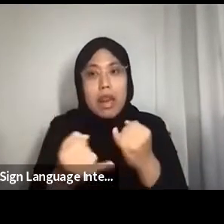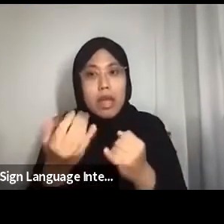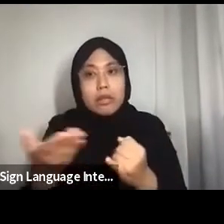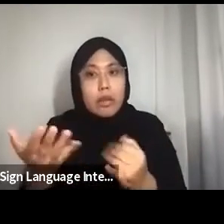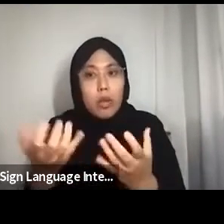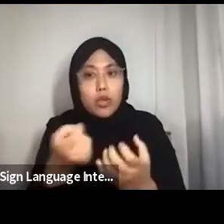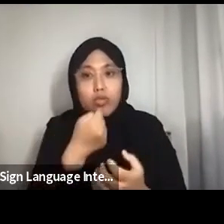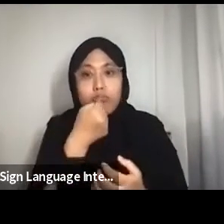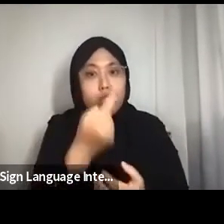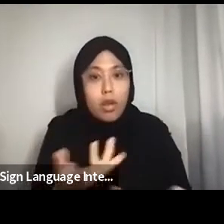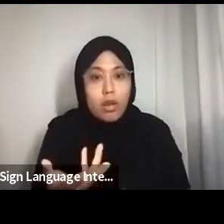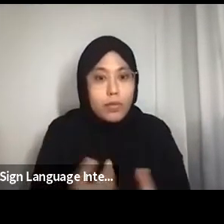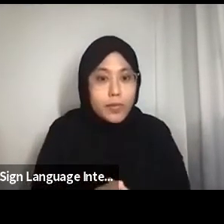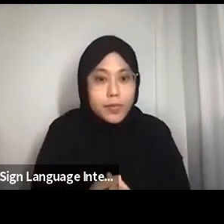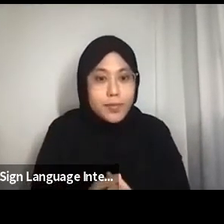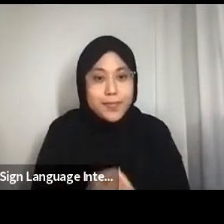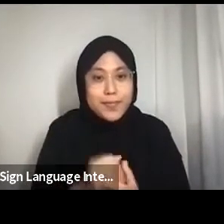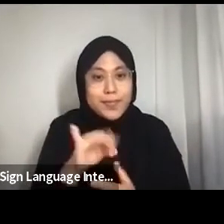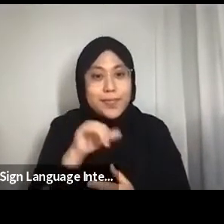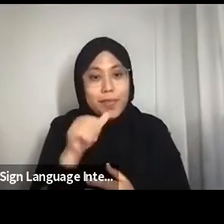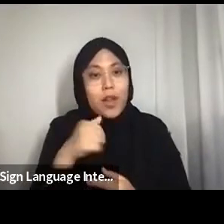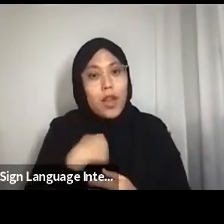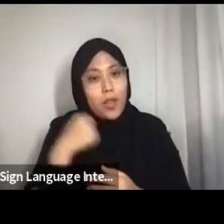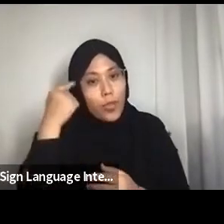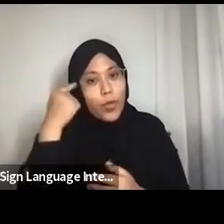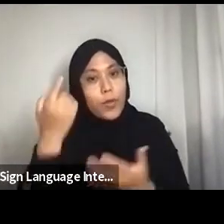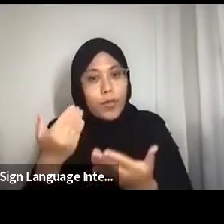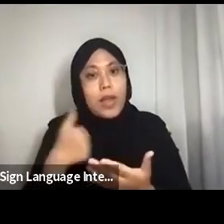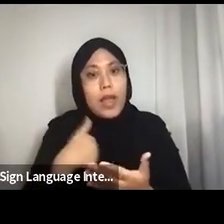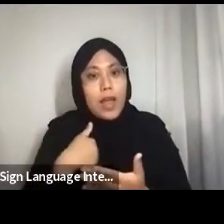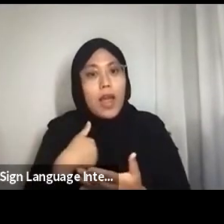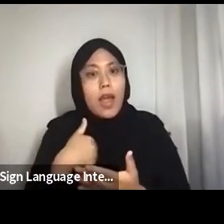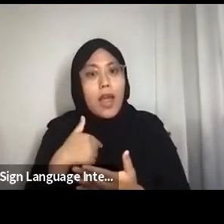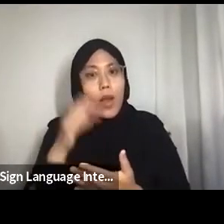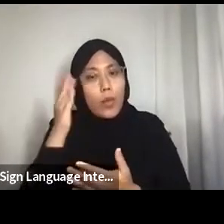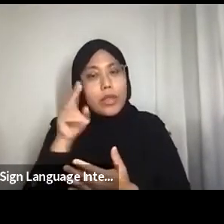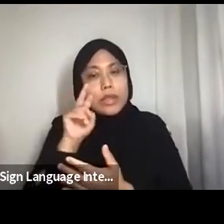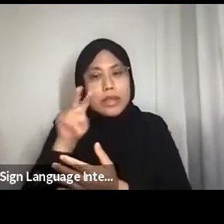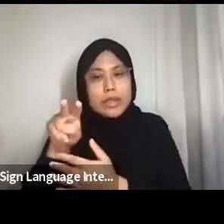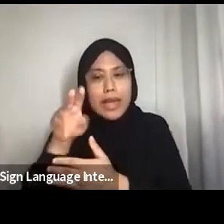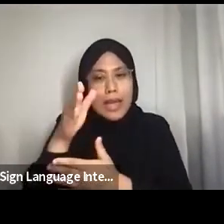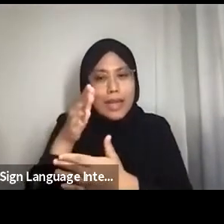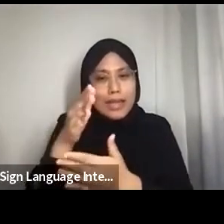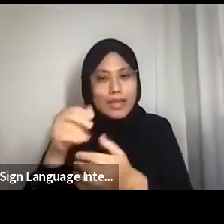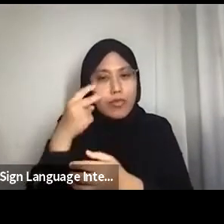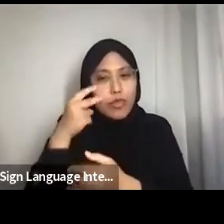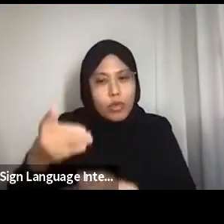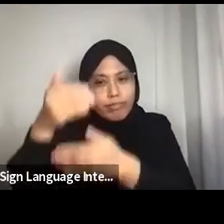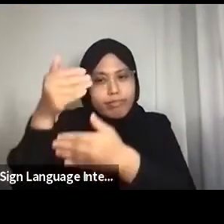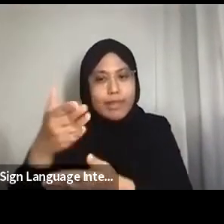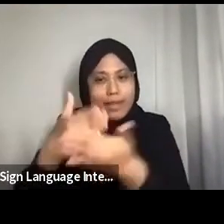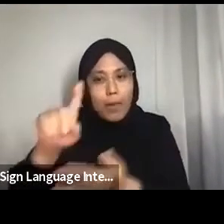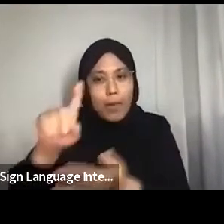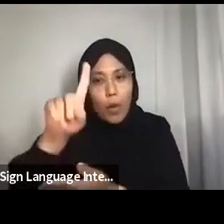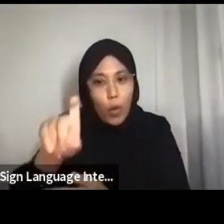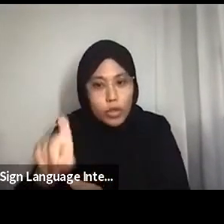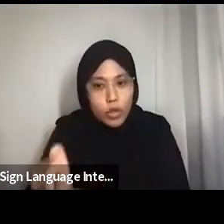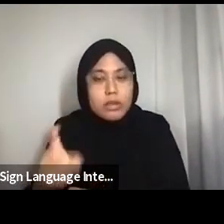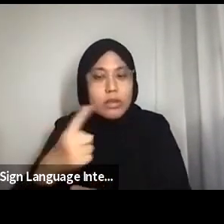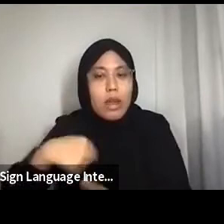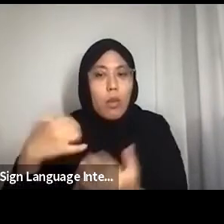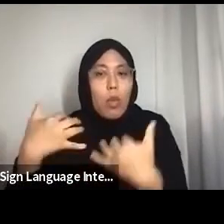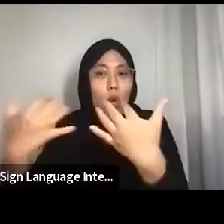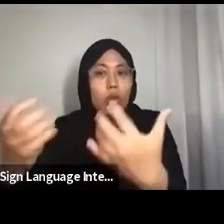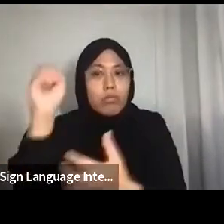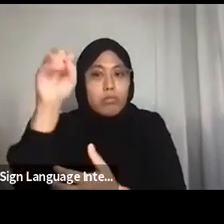If not I thought I would take a look at some of the questions that our audience may have posed for us?